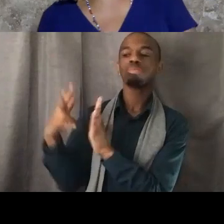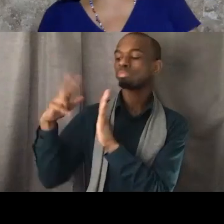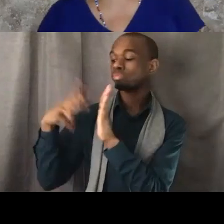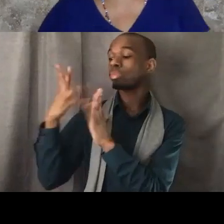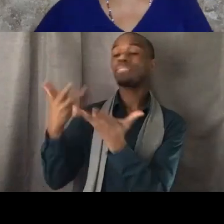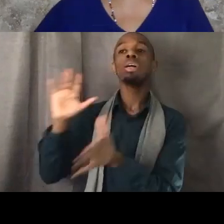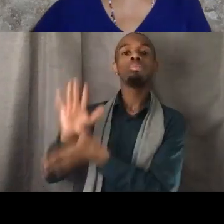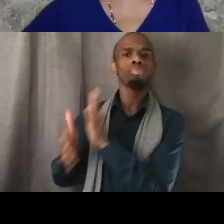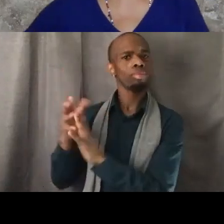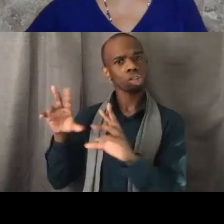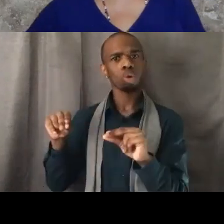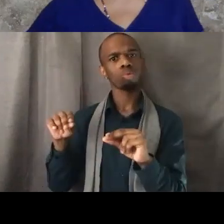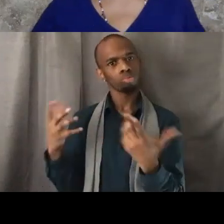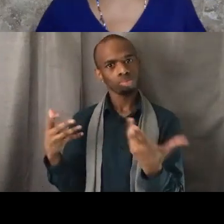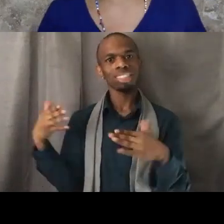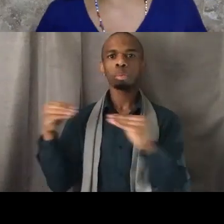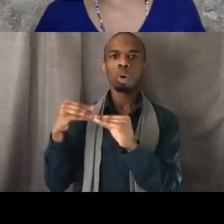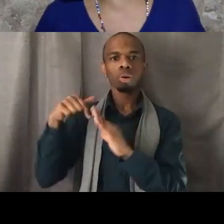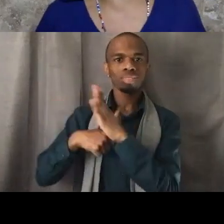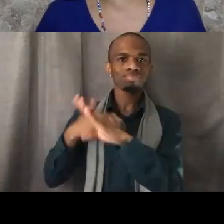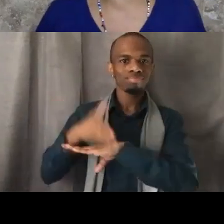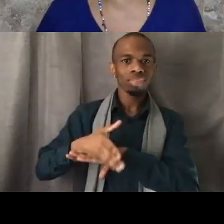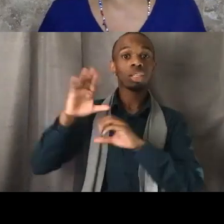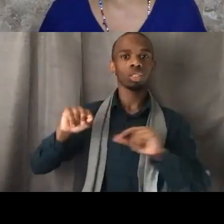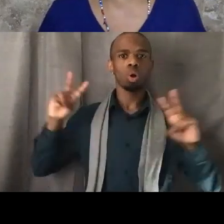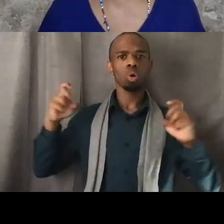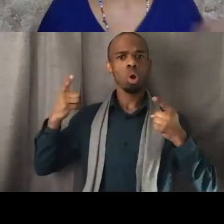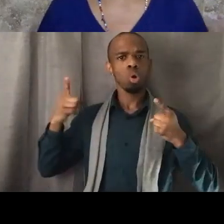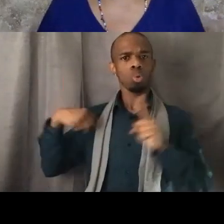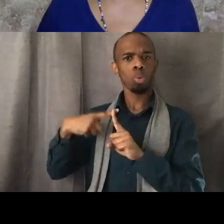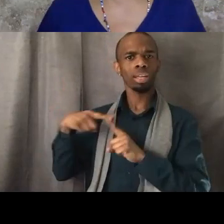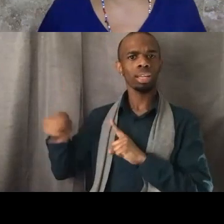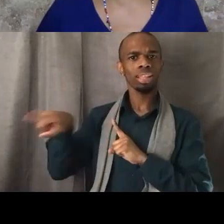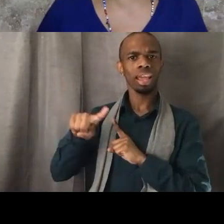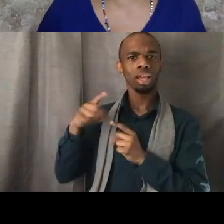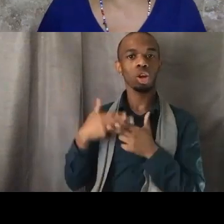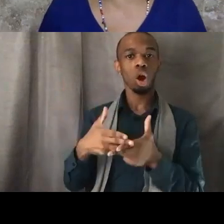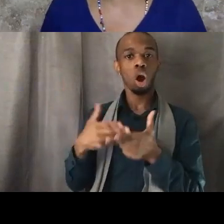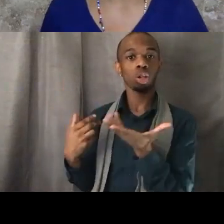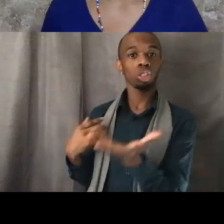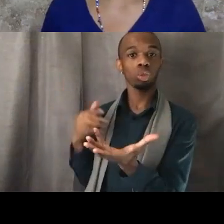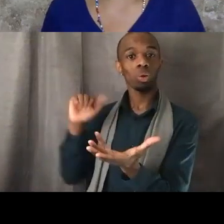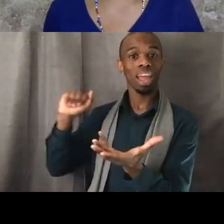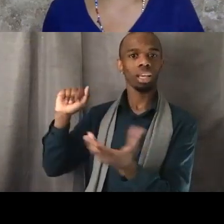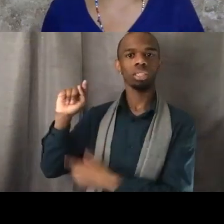a Terrorist" and I hope you all are actually reading "When They Call You a Terrorist" if you haven't already read it.